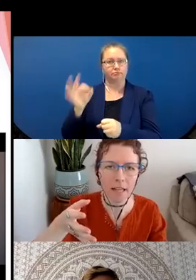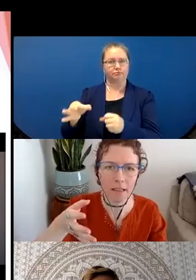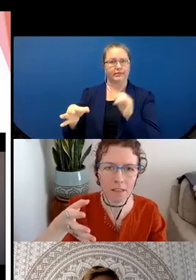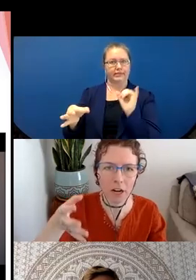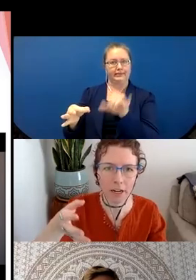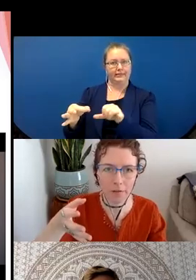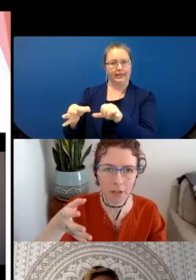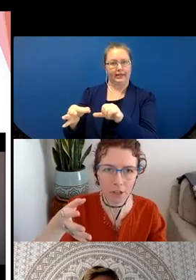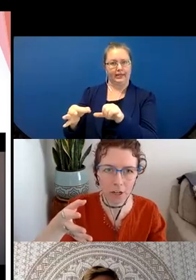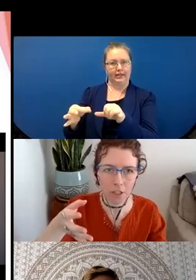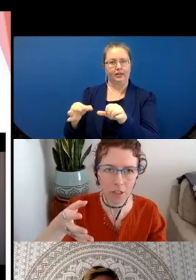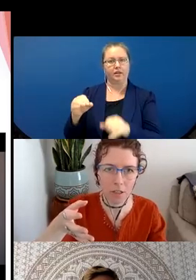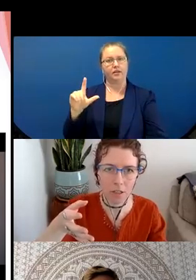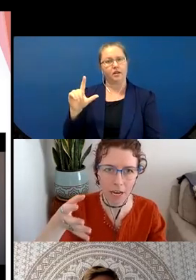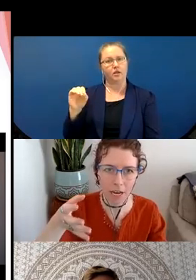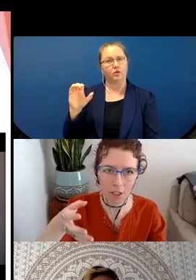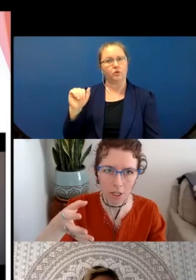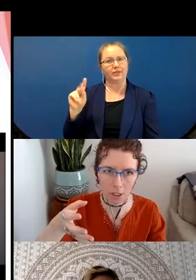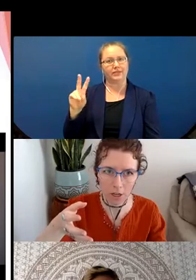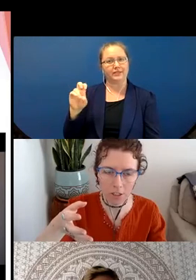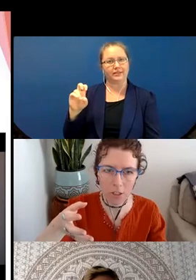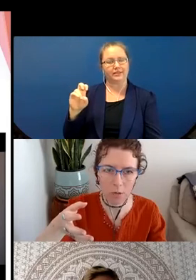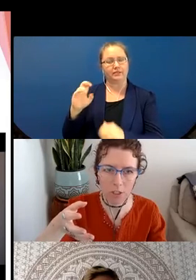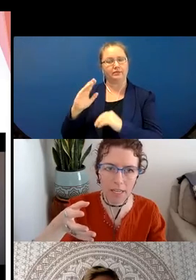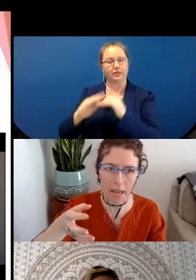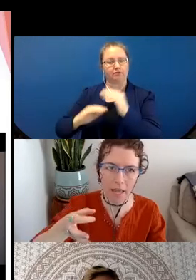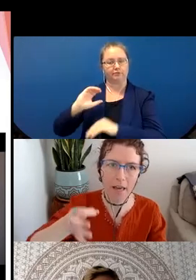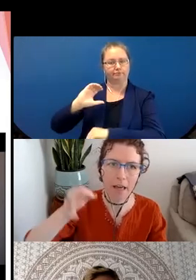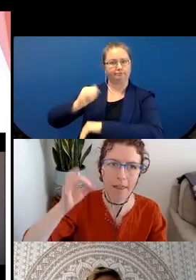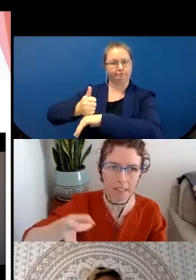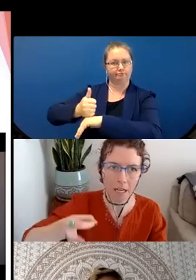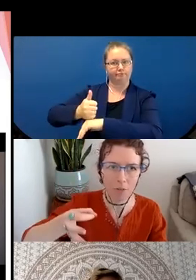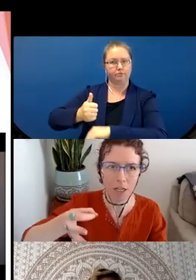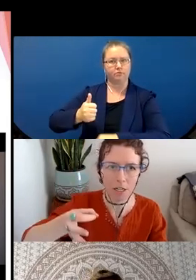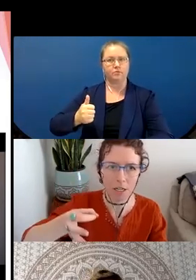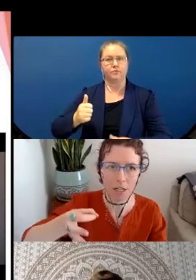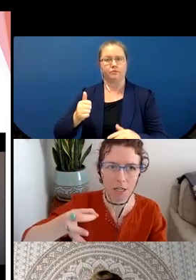like this locative construction - these location constructions - which is saying this object